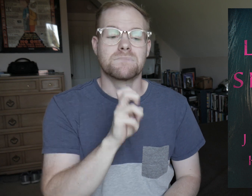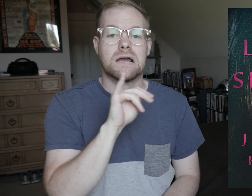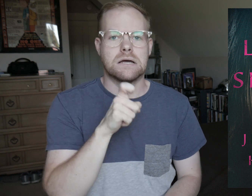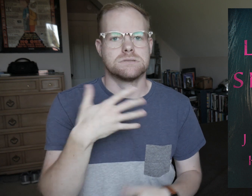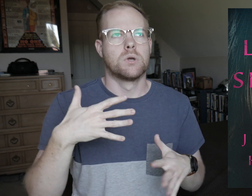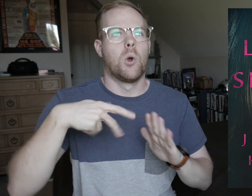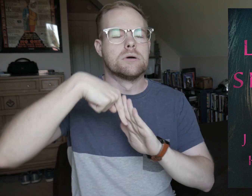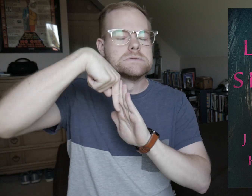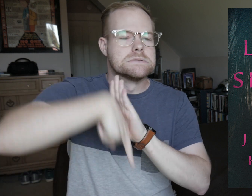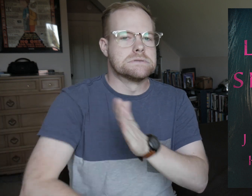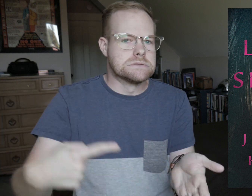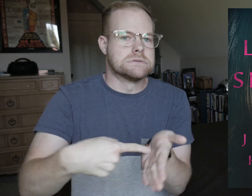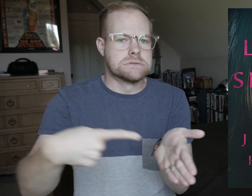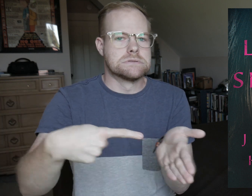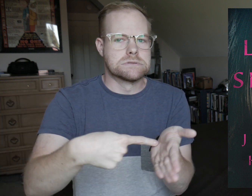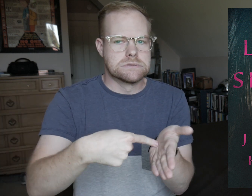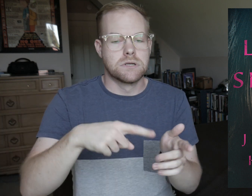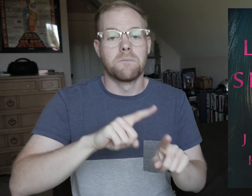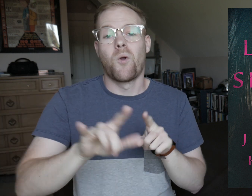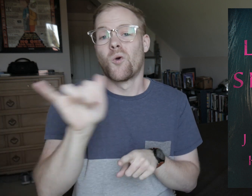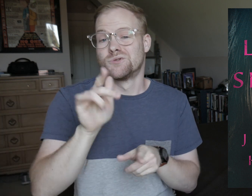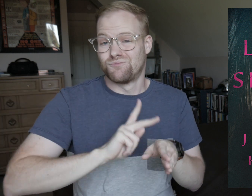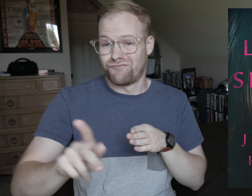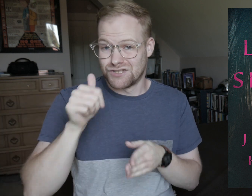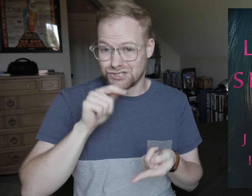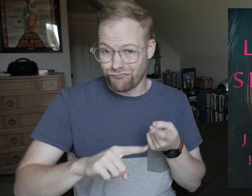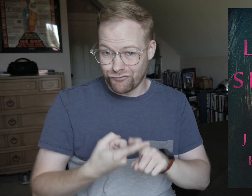Kenzie is deep in debt, but she’s also a professional girlfriend.